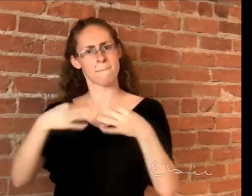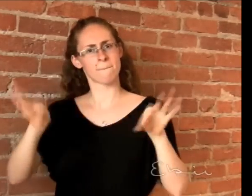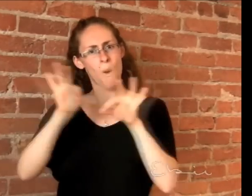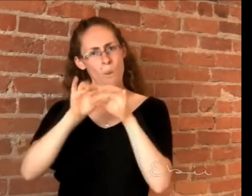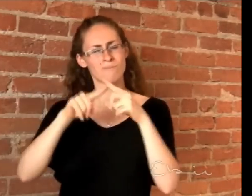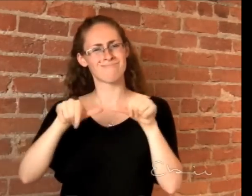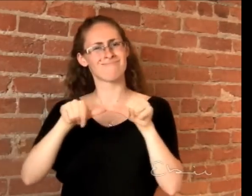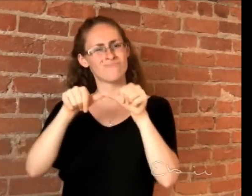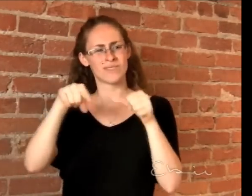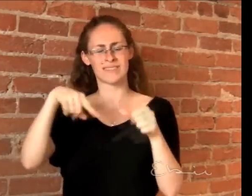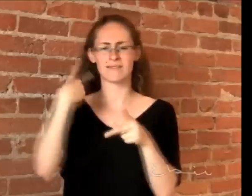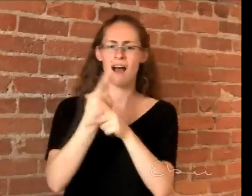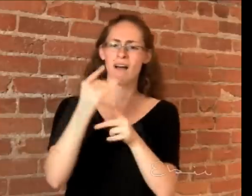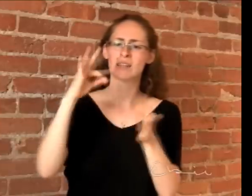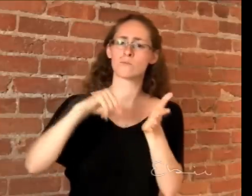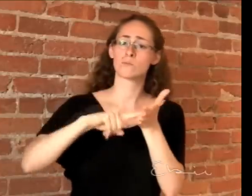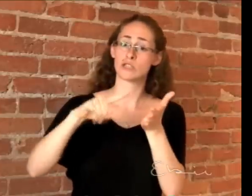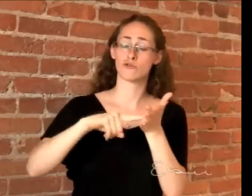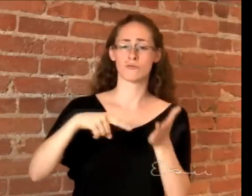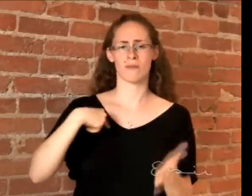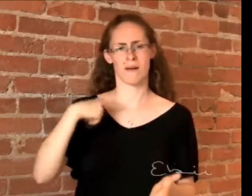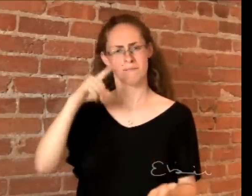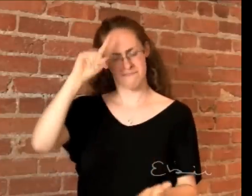challenging. Their comments only reinforced me to continue this important research. I believe the true